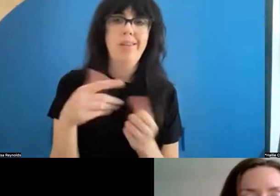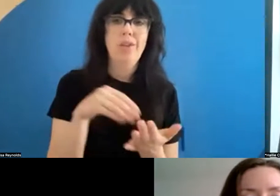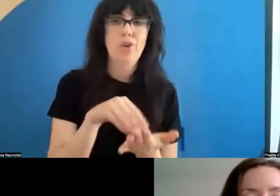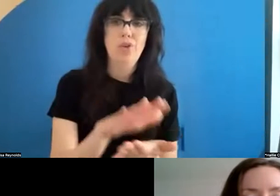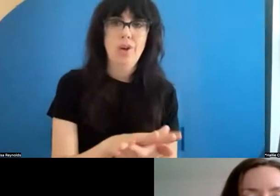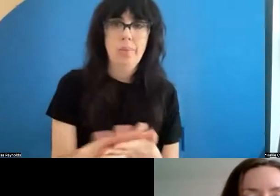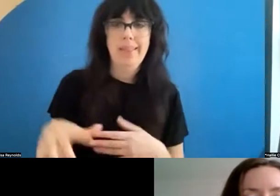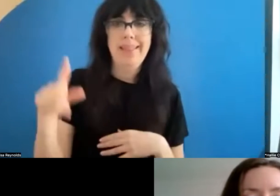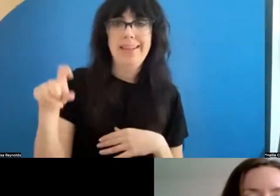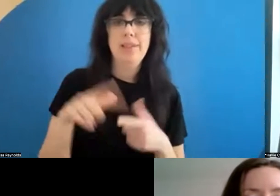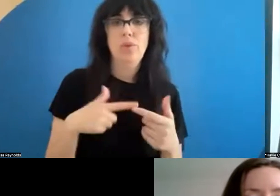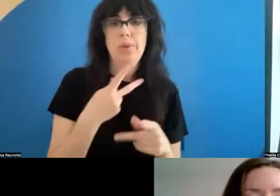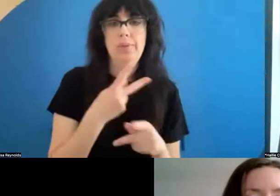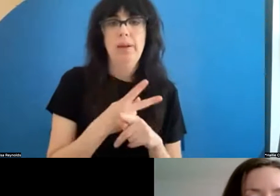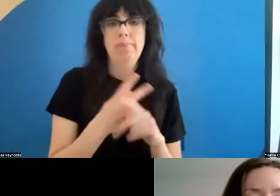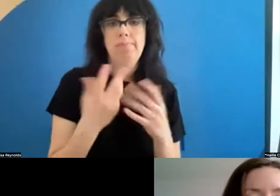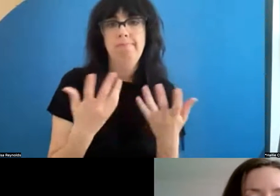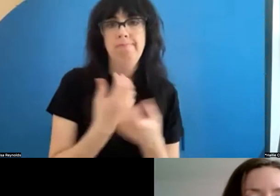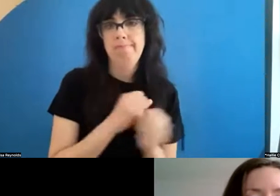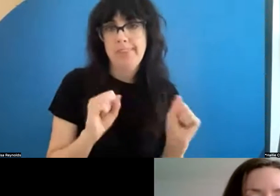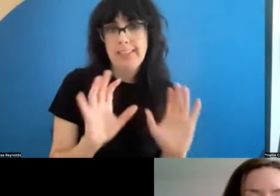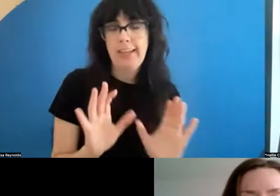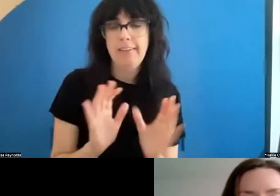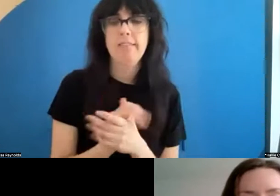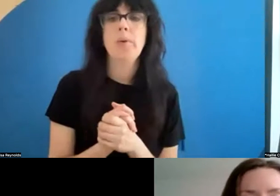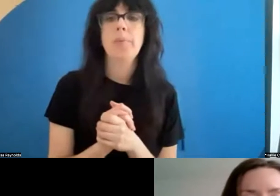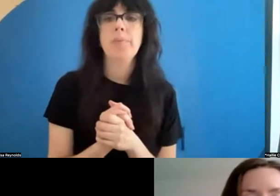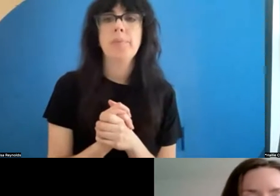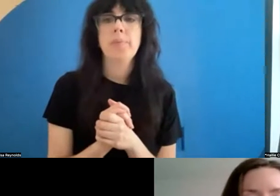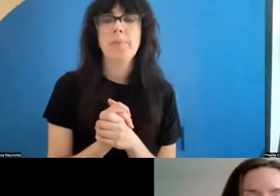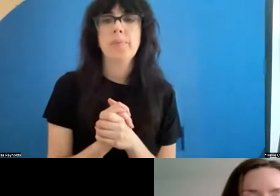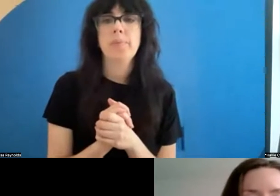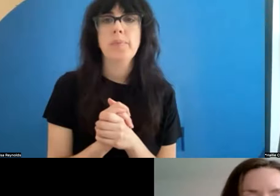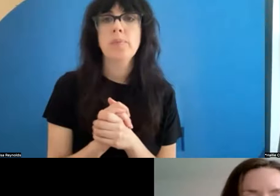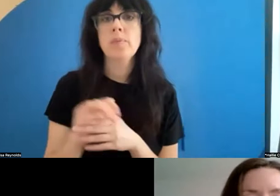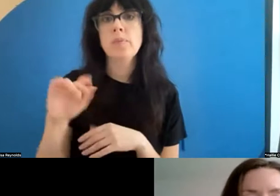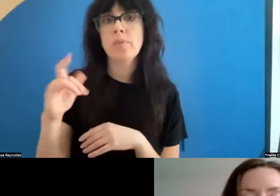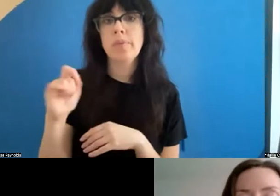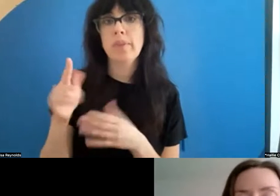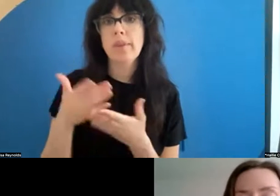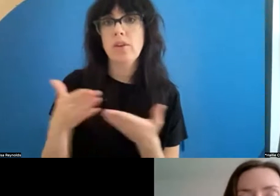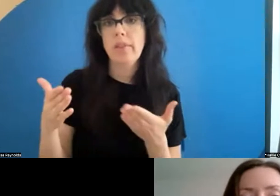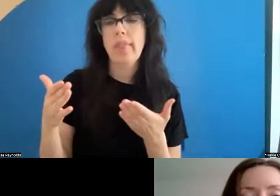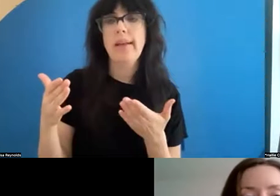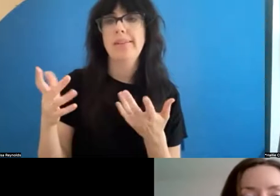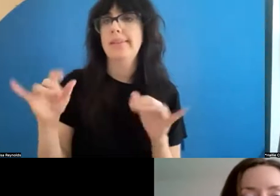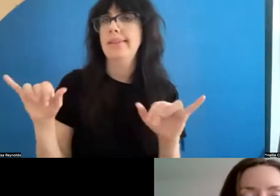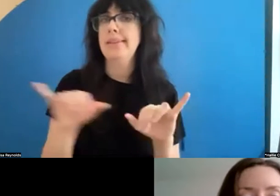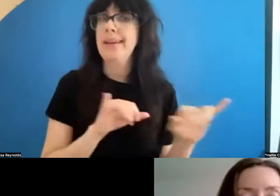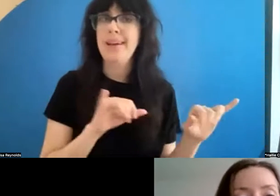safeguarding. Because that's just the thing; digital stuff is just